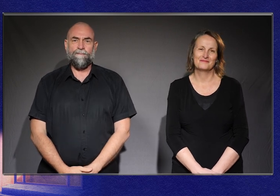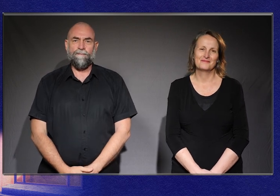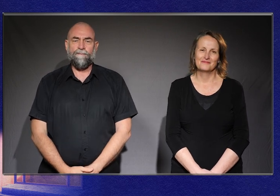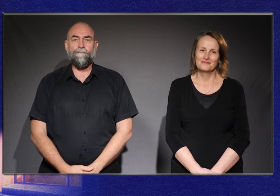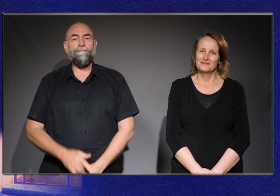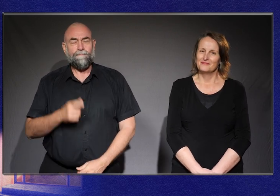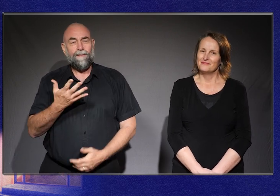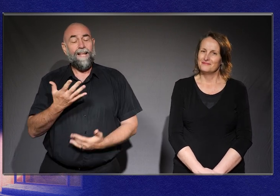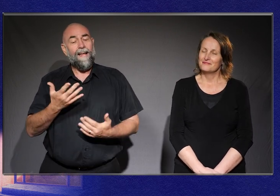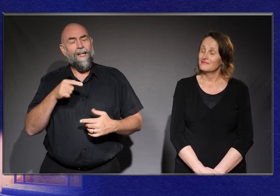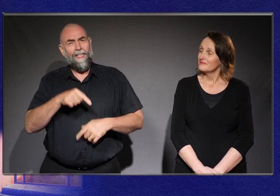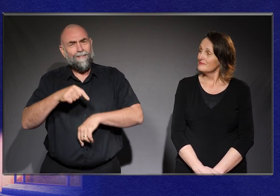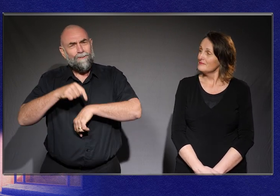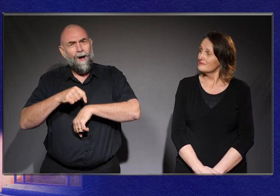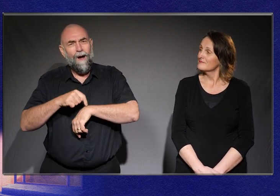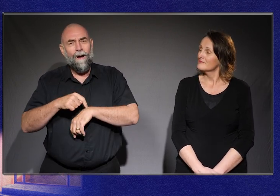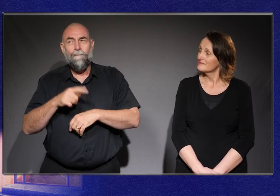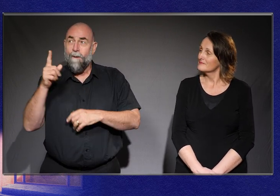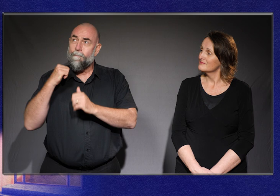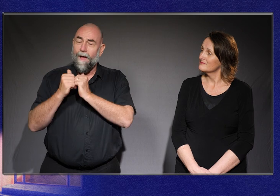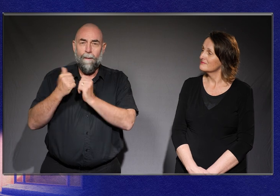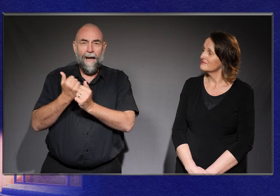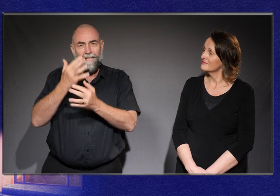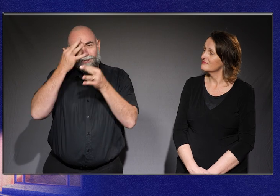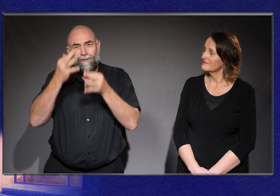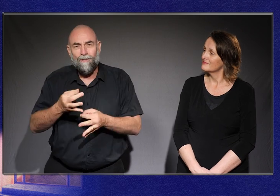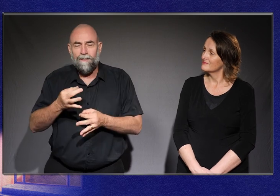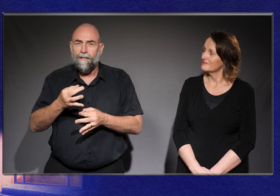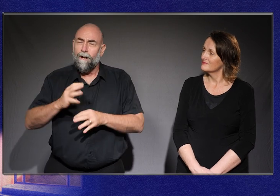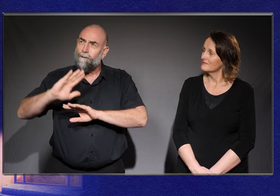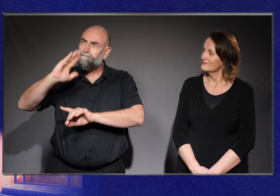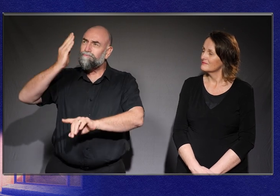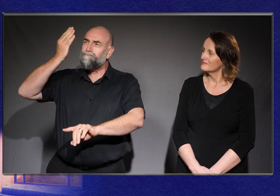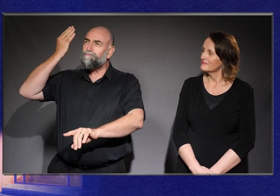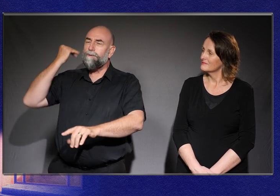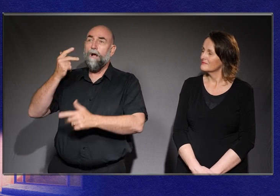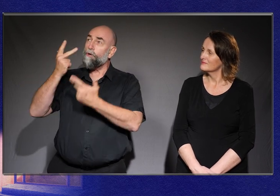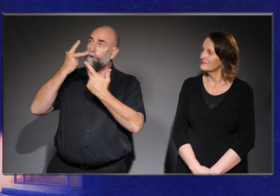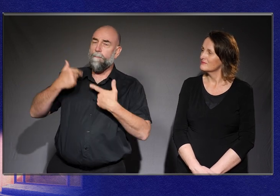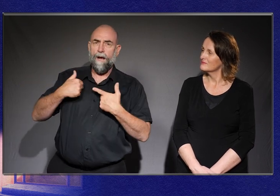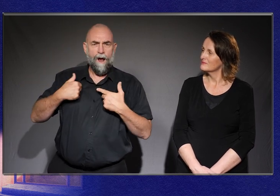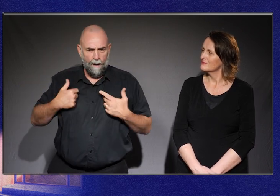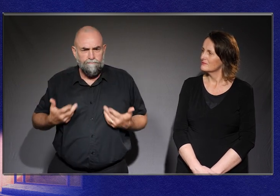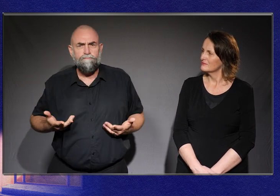In moments like these it's choices my brother made all those years ago that show me my place